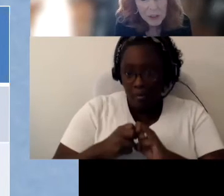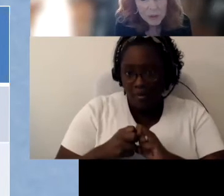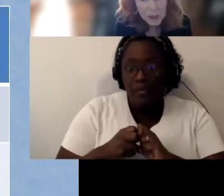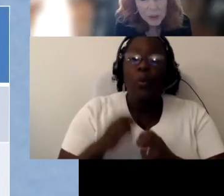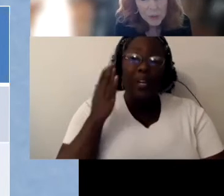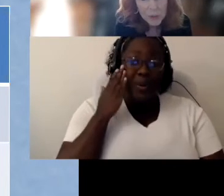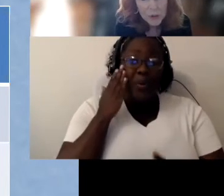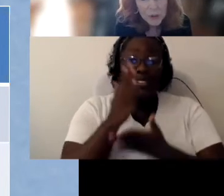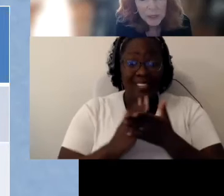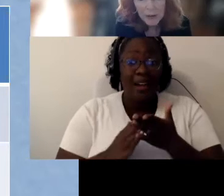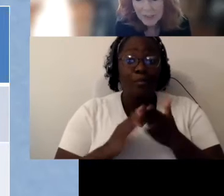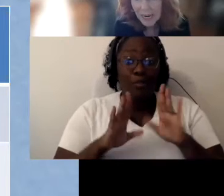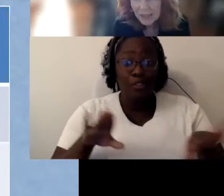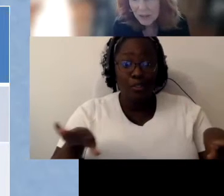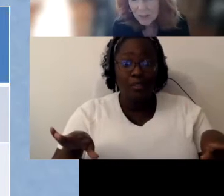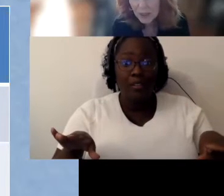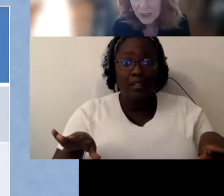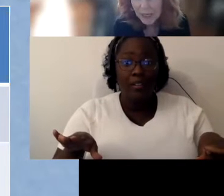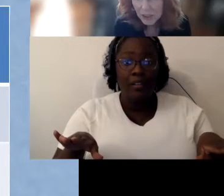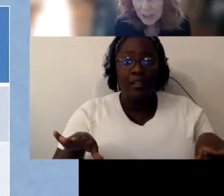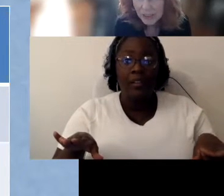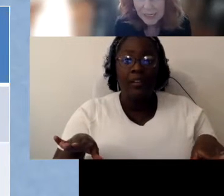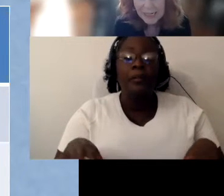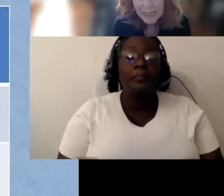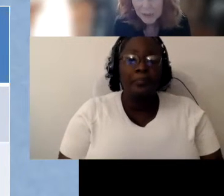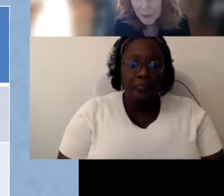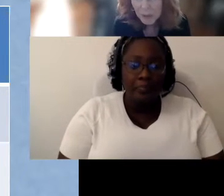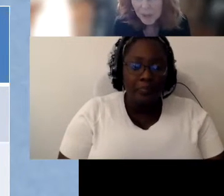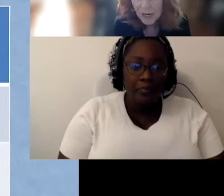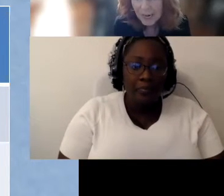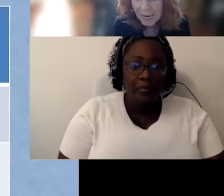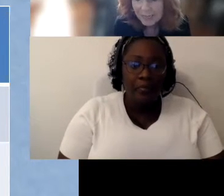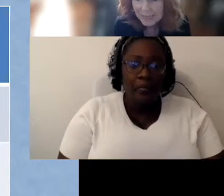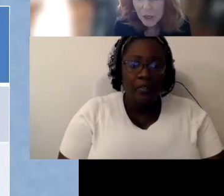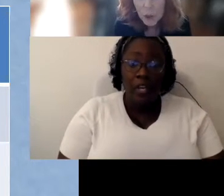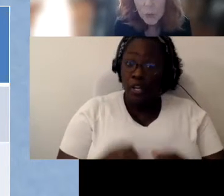children who have tactile communication and engagement with their hands